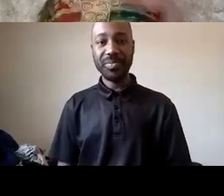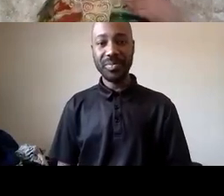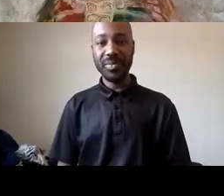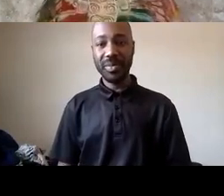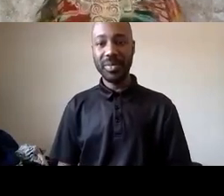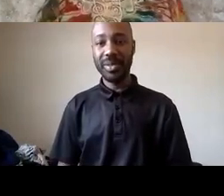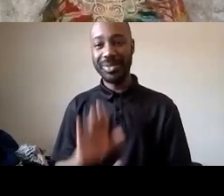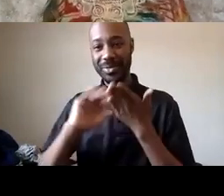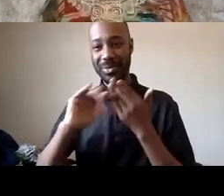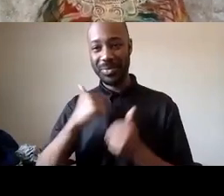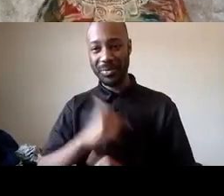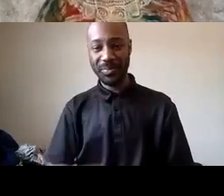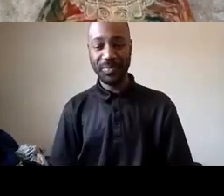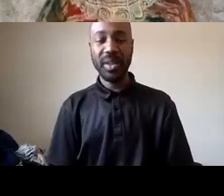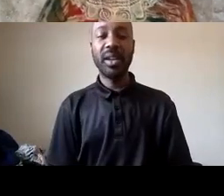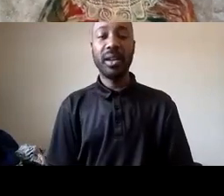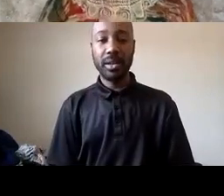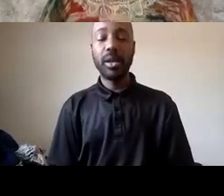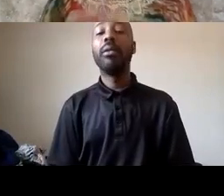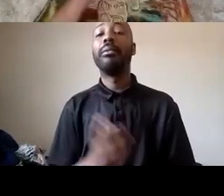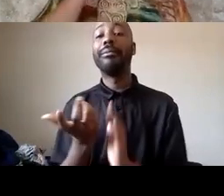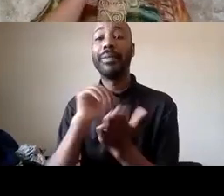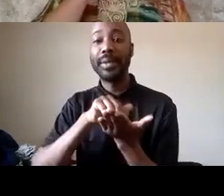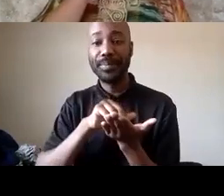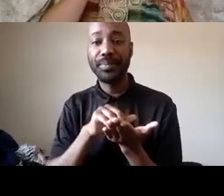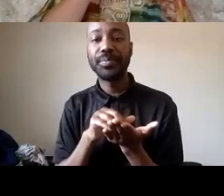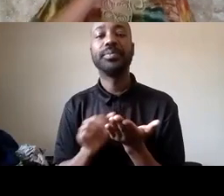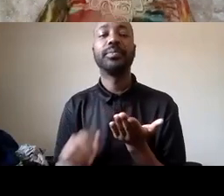excuse me so again